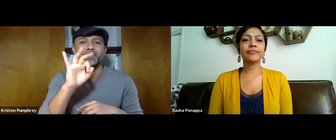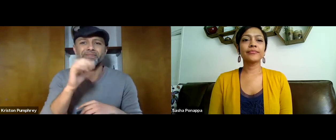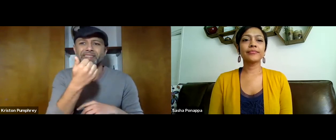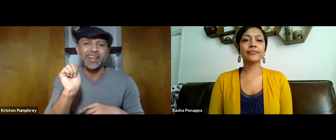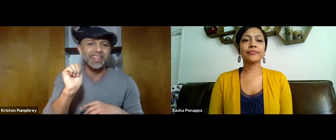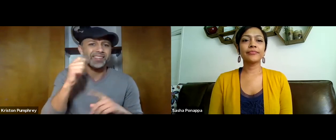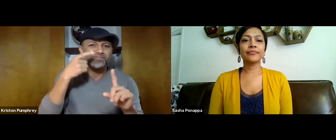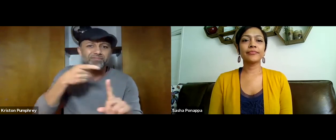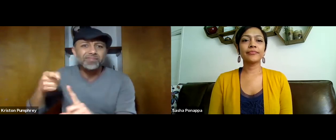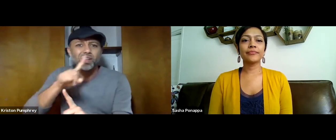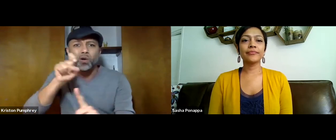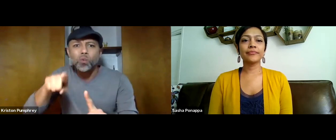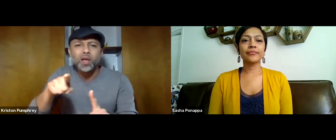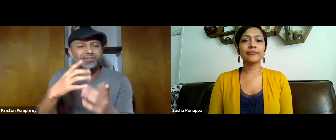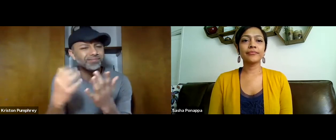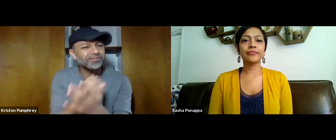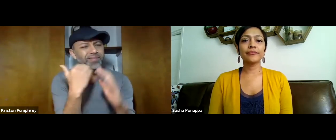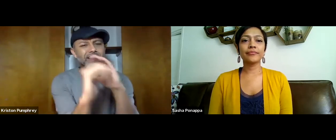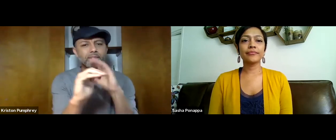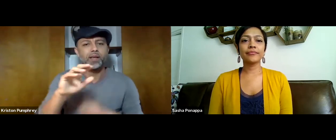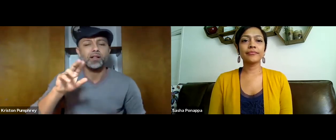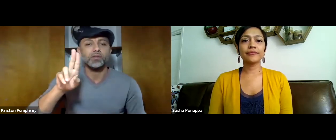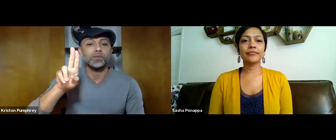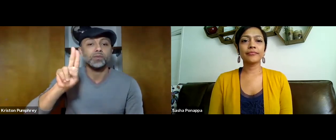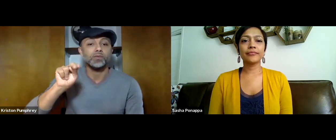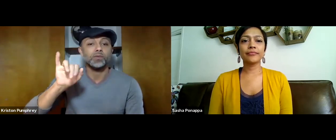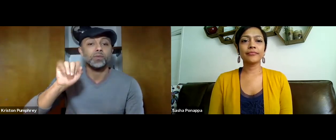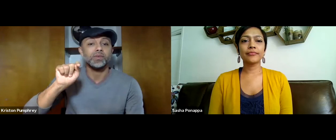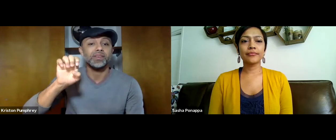If there are any specific questions,